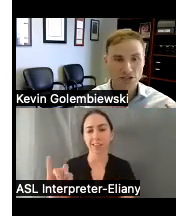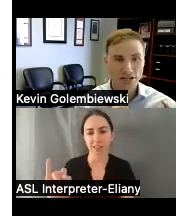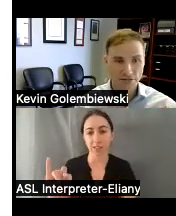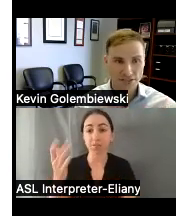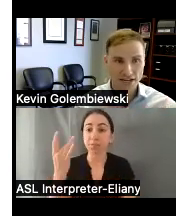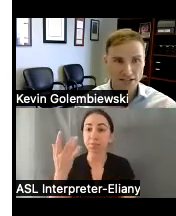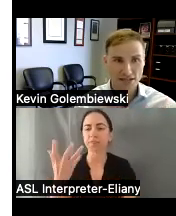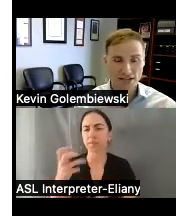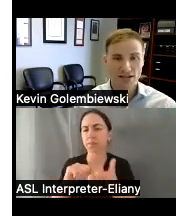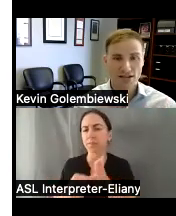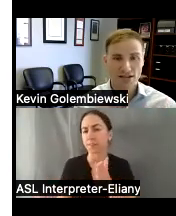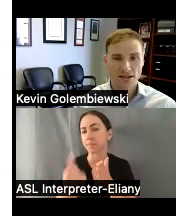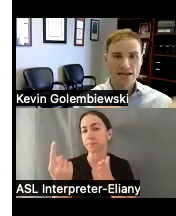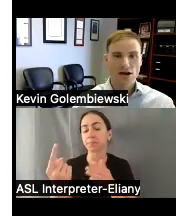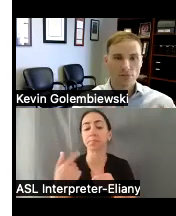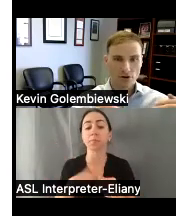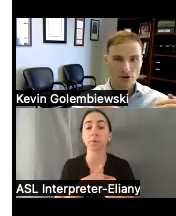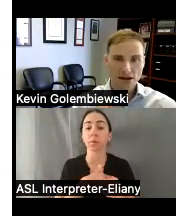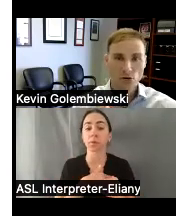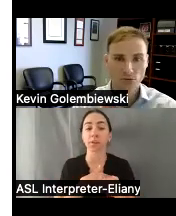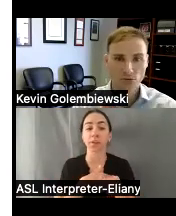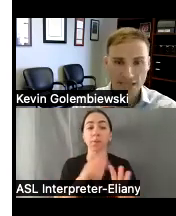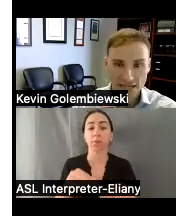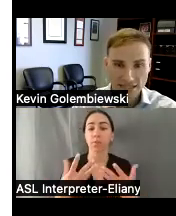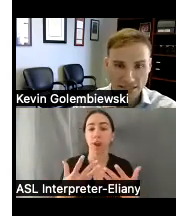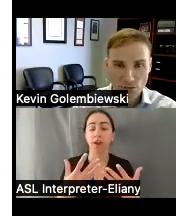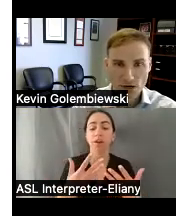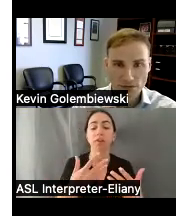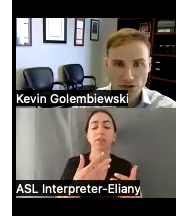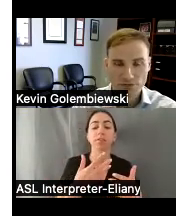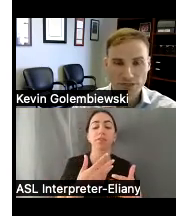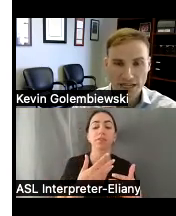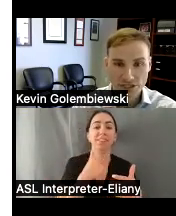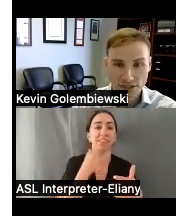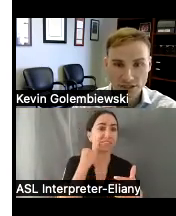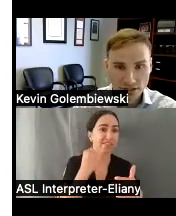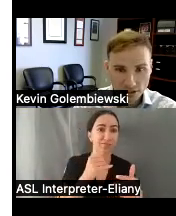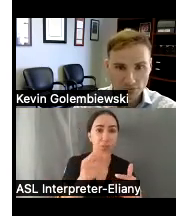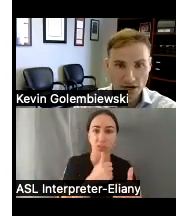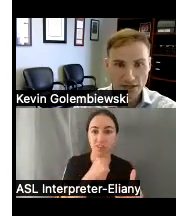make sure to emphasize that we help not only with inaccessible public transportation but